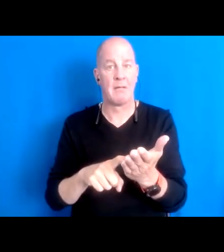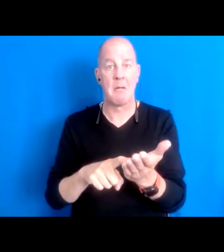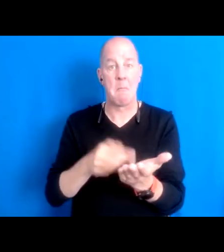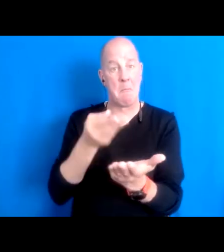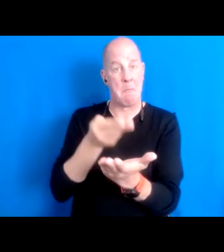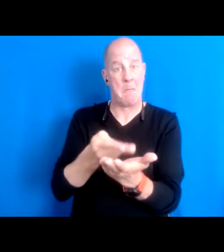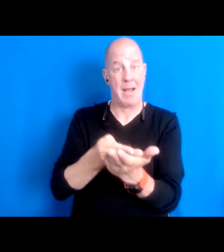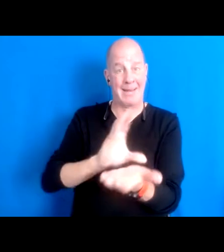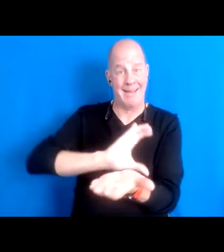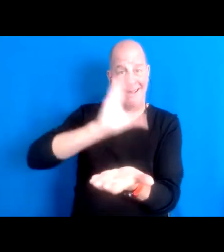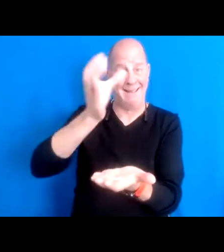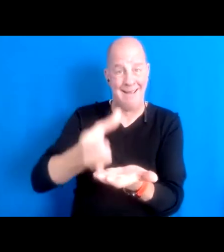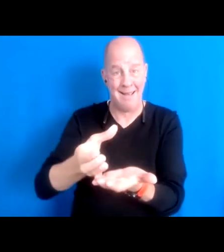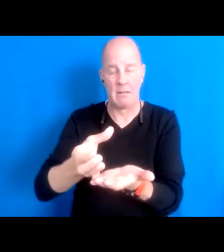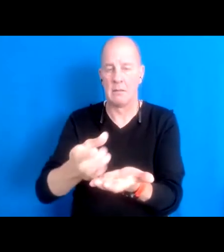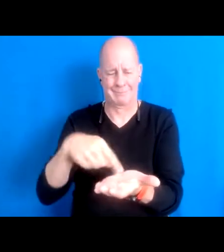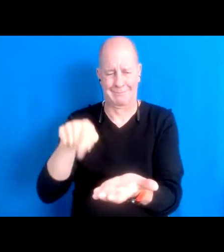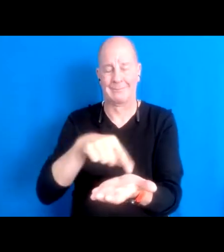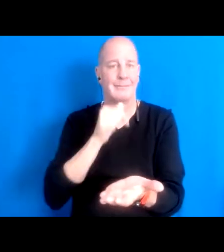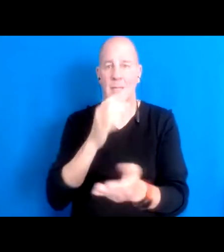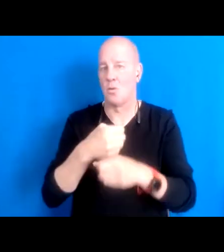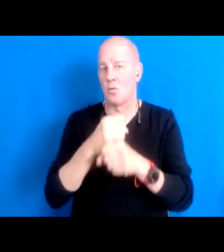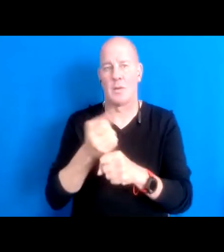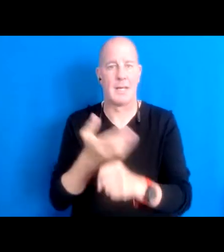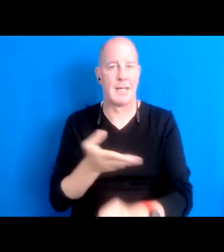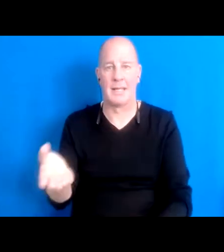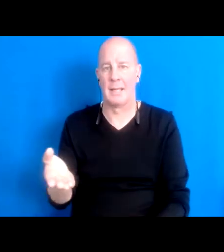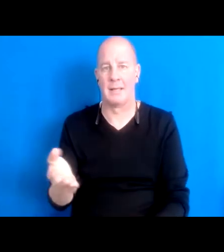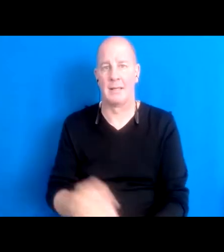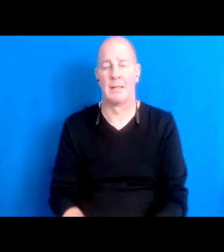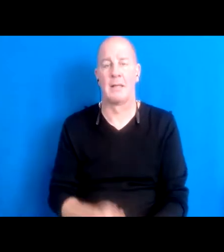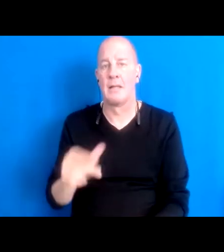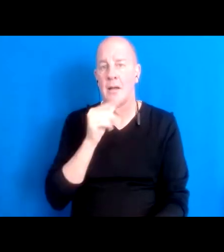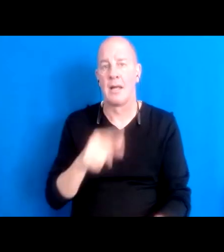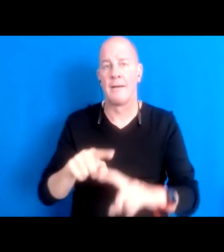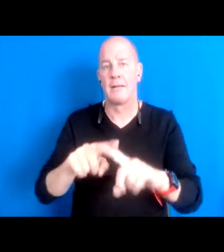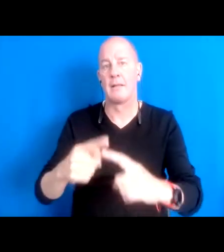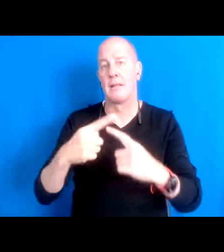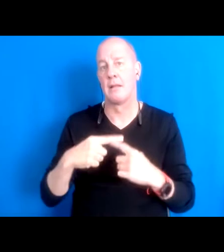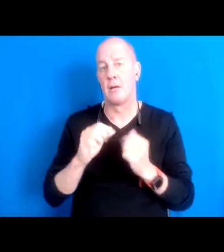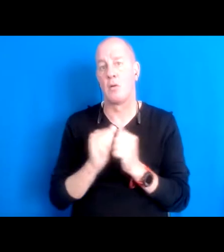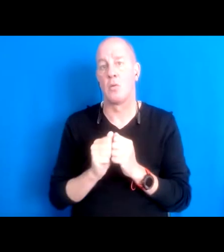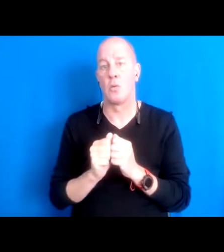15:44:56 They are not the ones who have the interdependence with the humming birds and